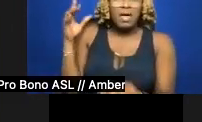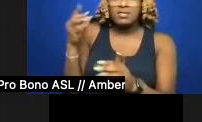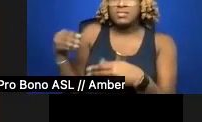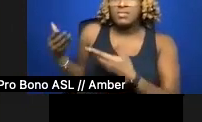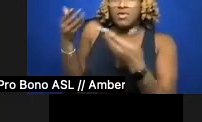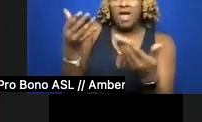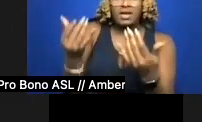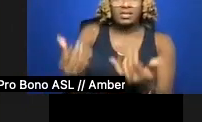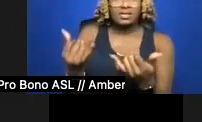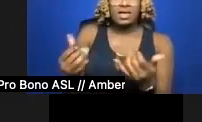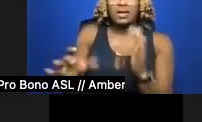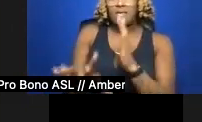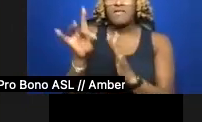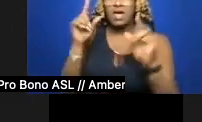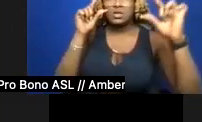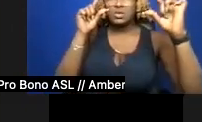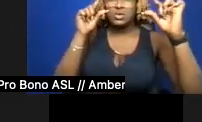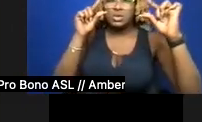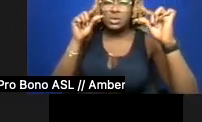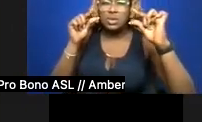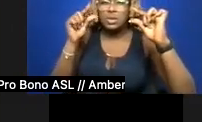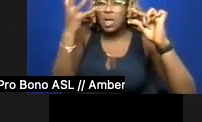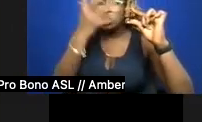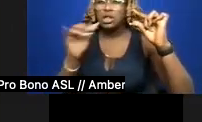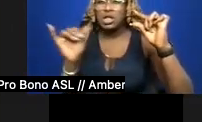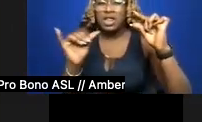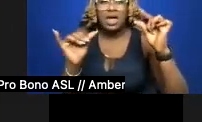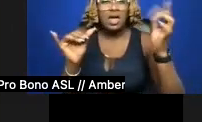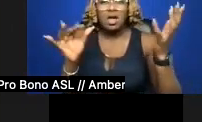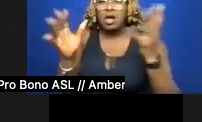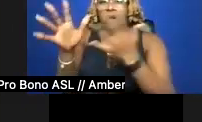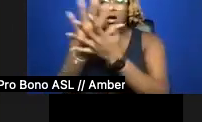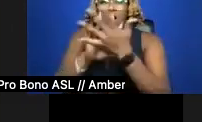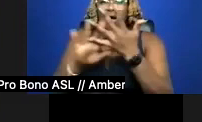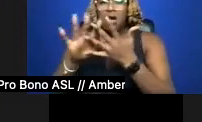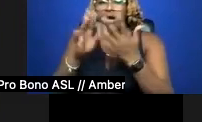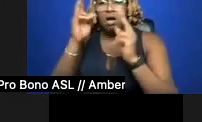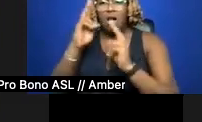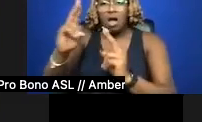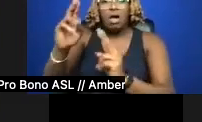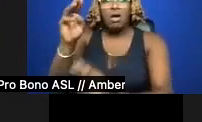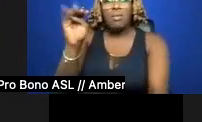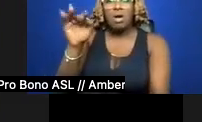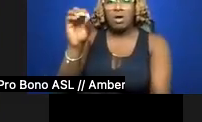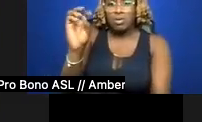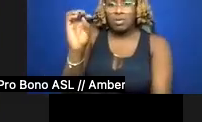squinting at what appears to be an homage to The Mikado. I regret locating myself: